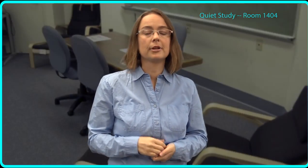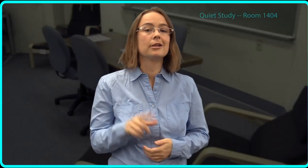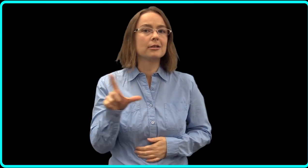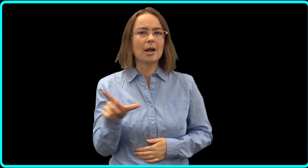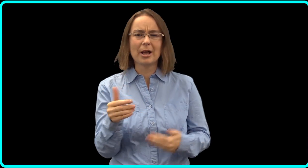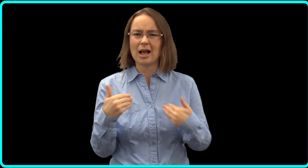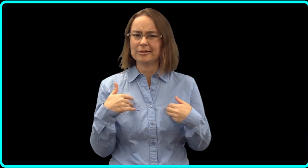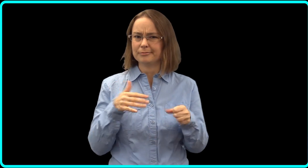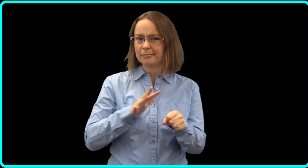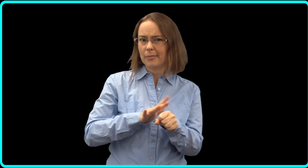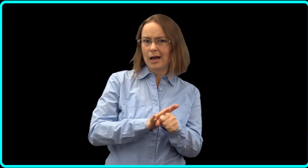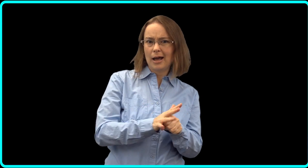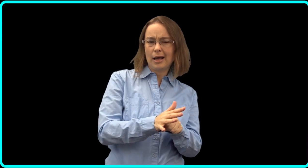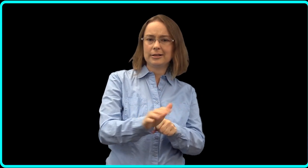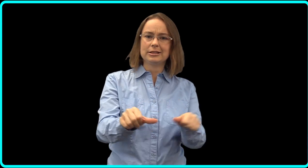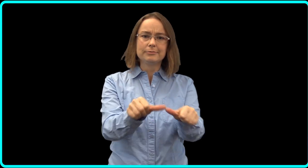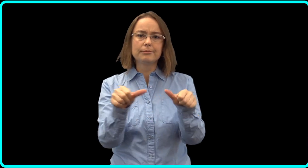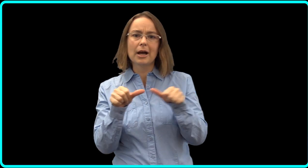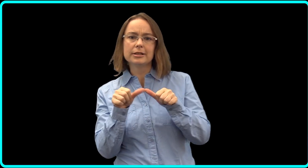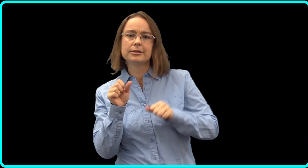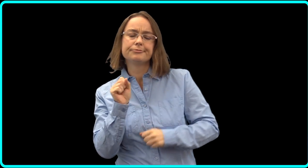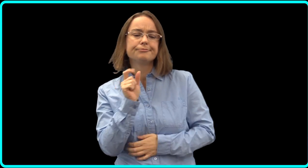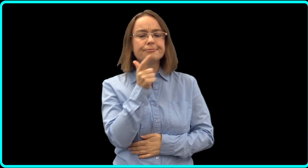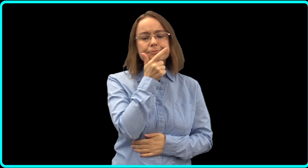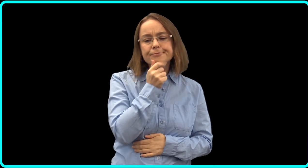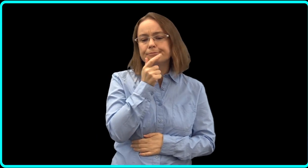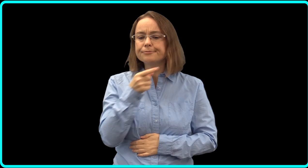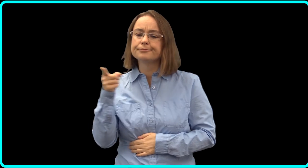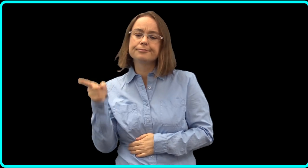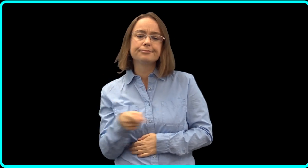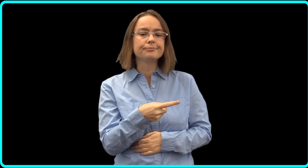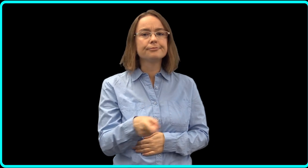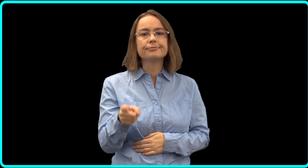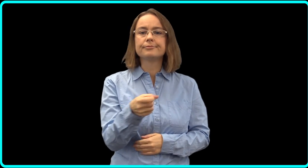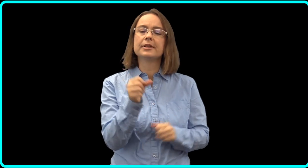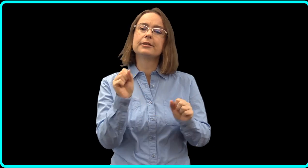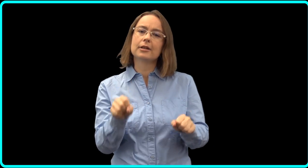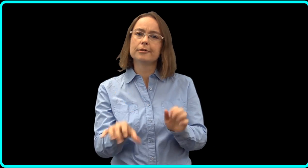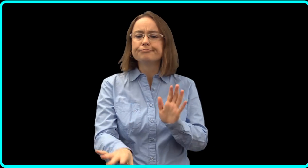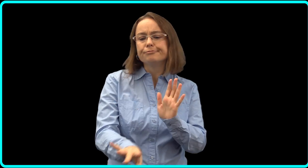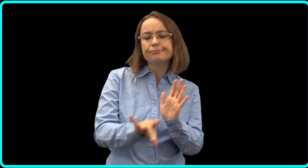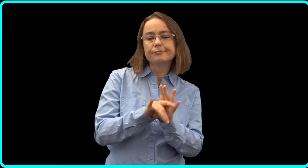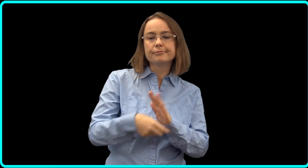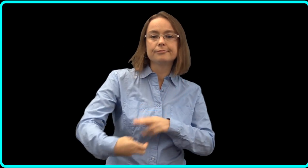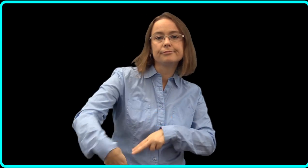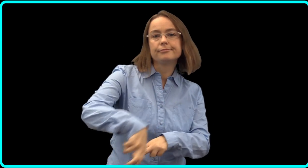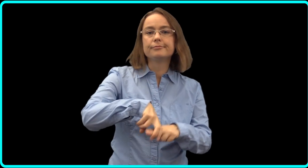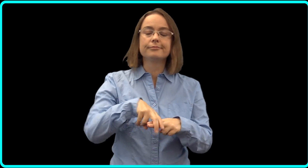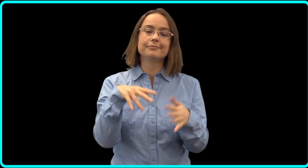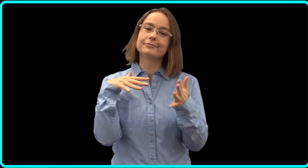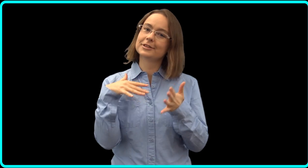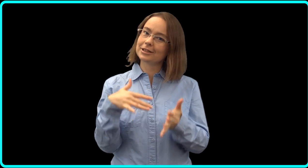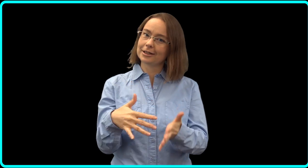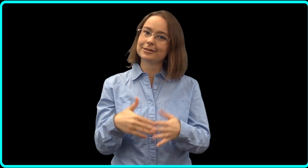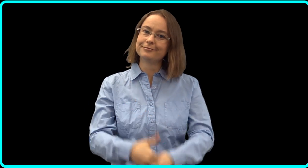As you can see, you have plenty of spaces to pick from for studying.